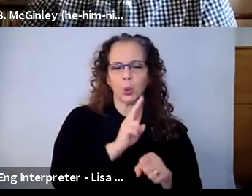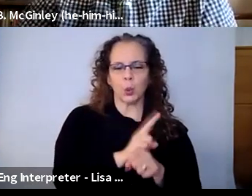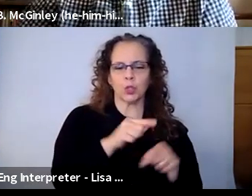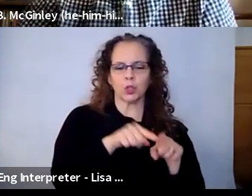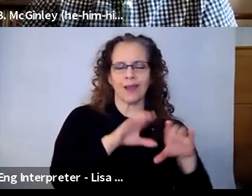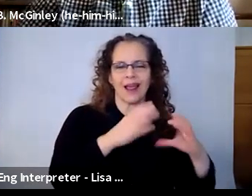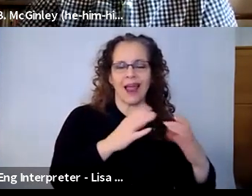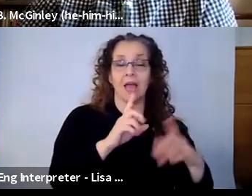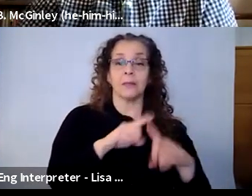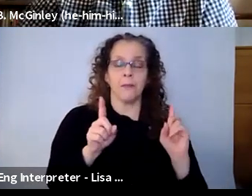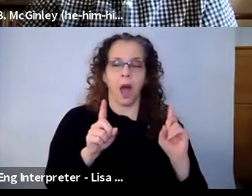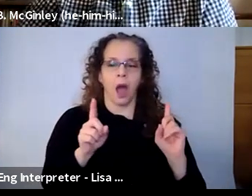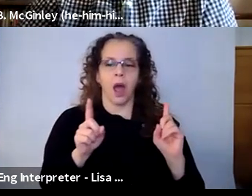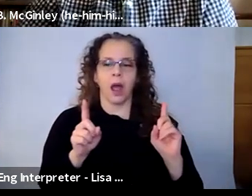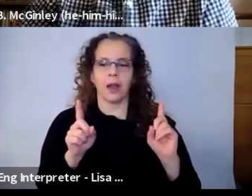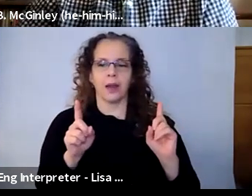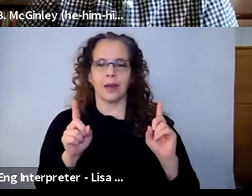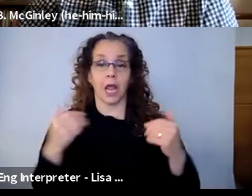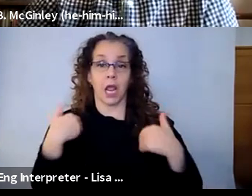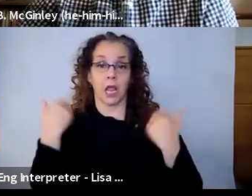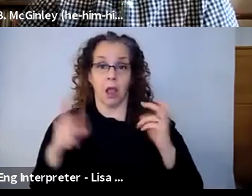forefront of every young person's mind right now, and